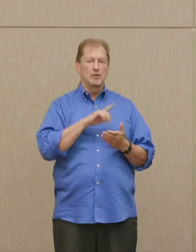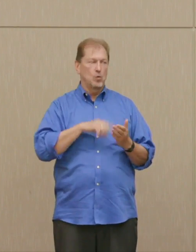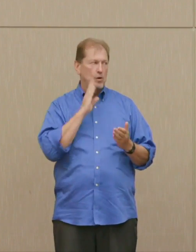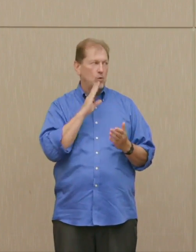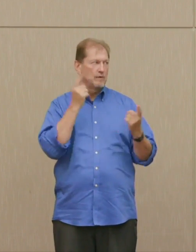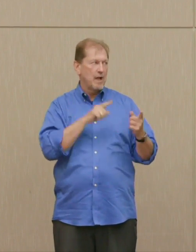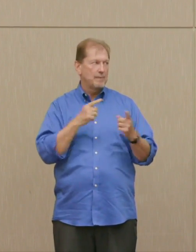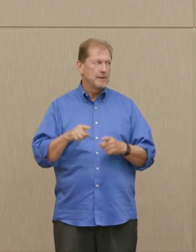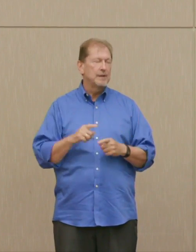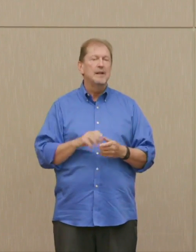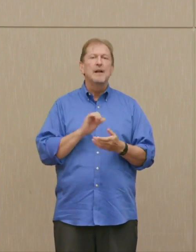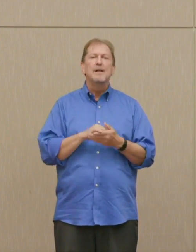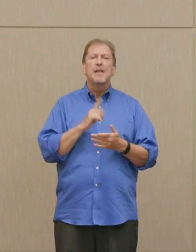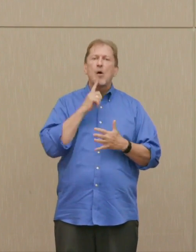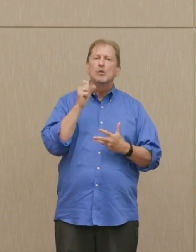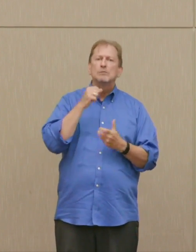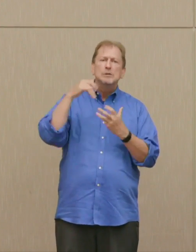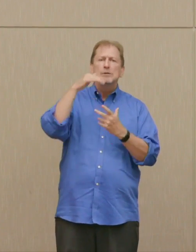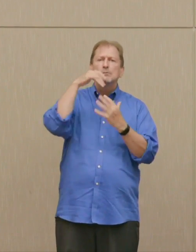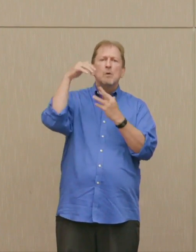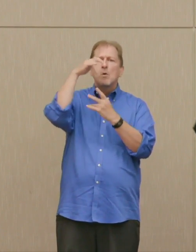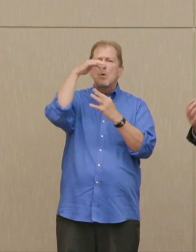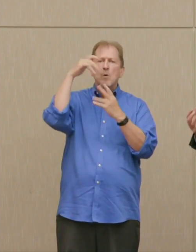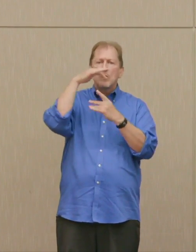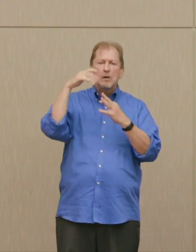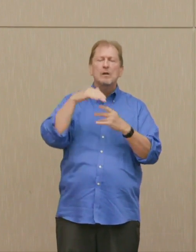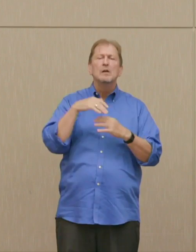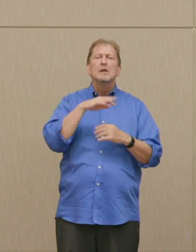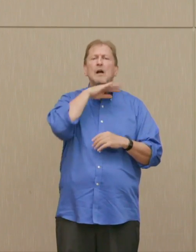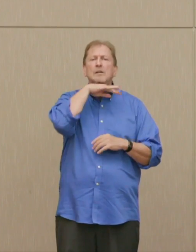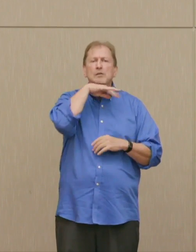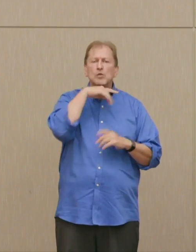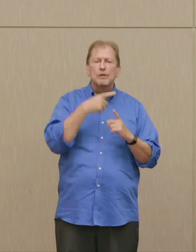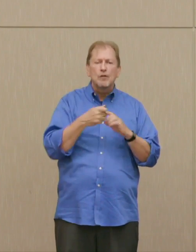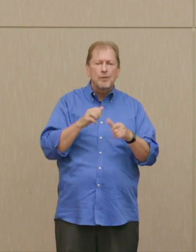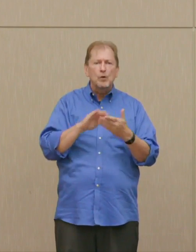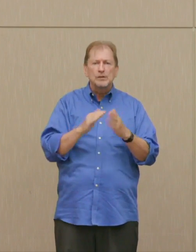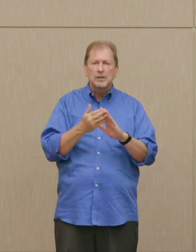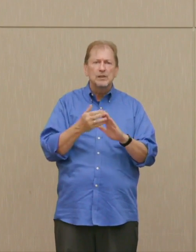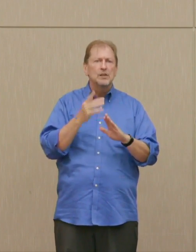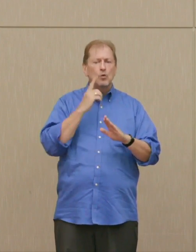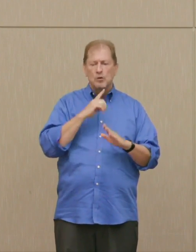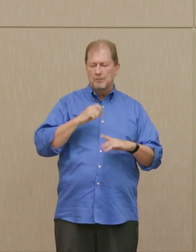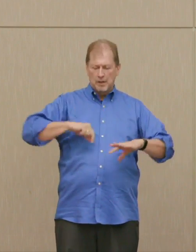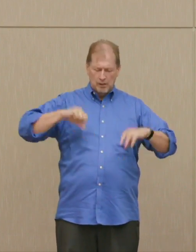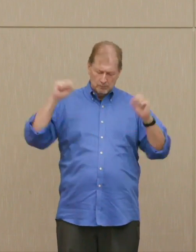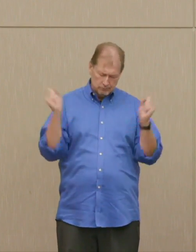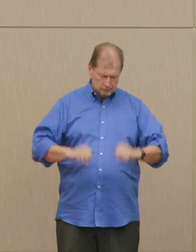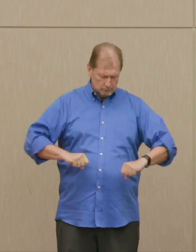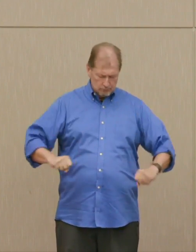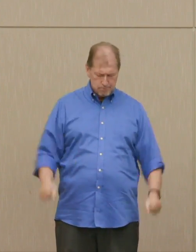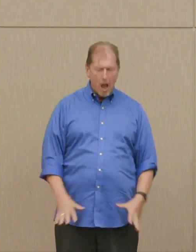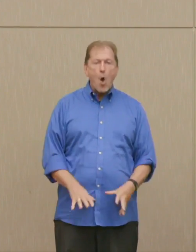smoke and soot from these cities would, and will, be lofted into the stratosphere where